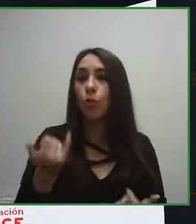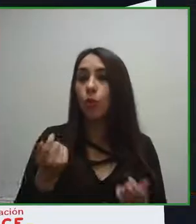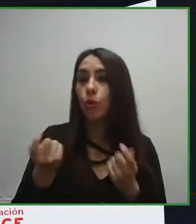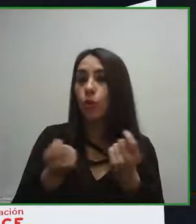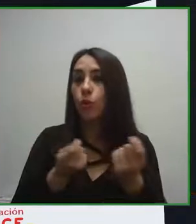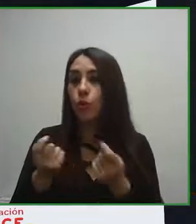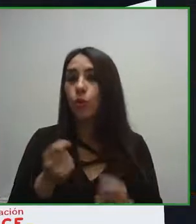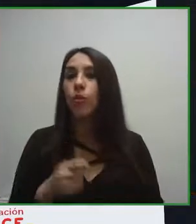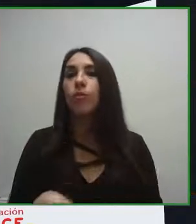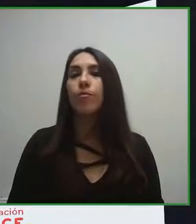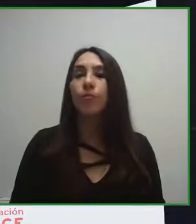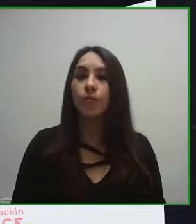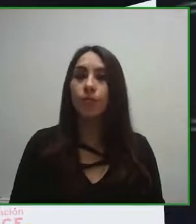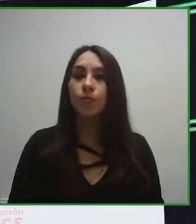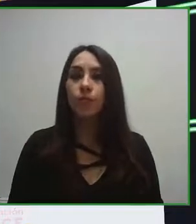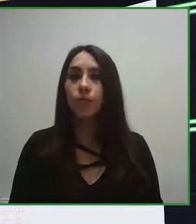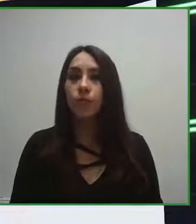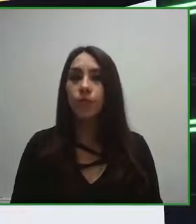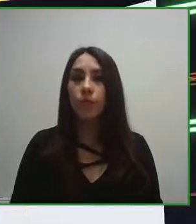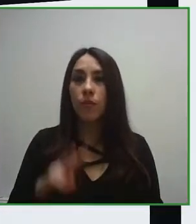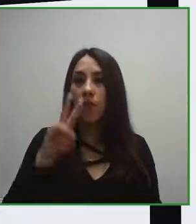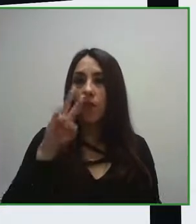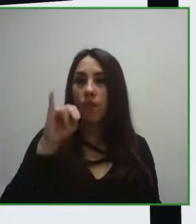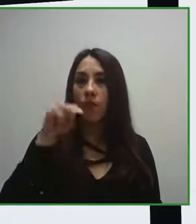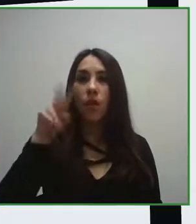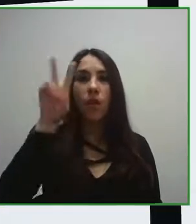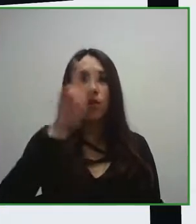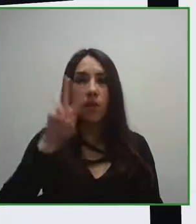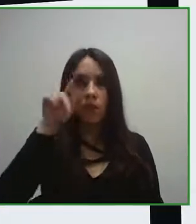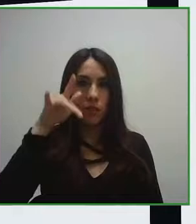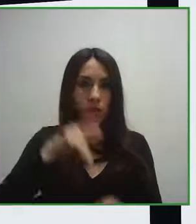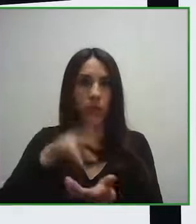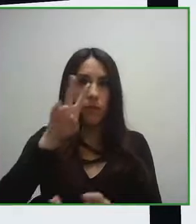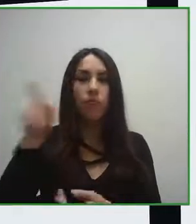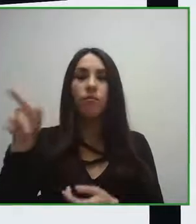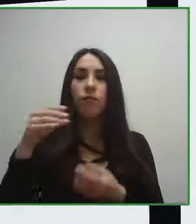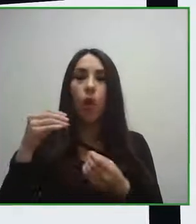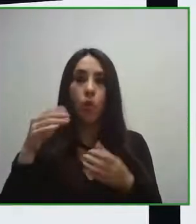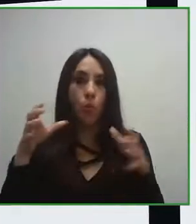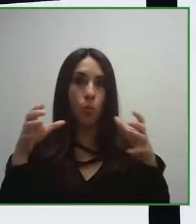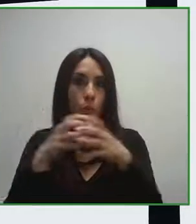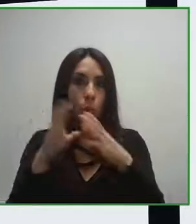who is part of the international biennial of the Fundación ONCE, it's an initiative